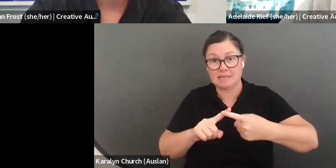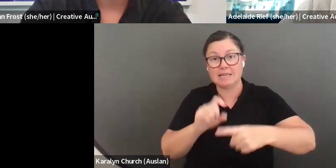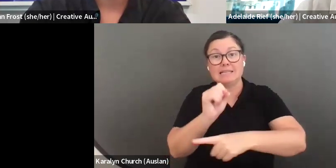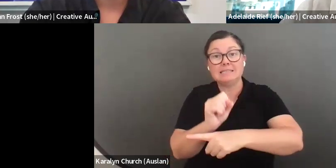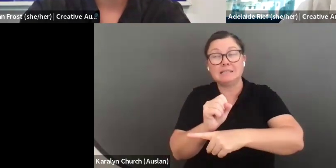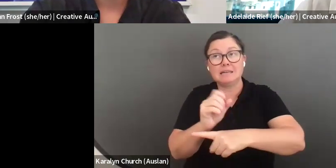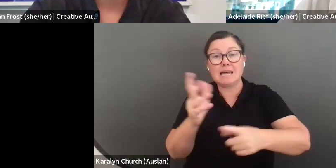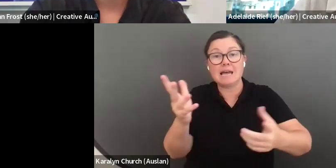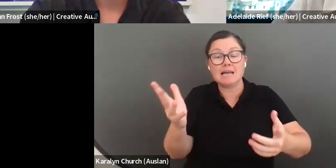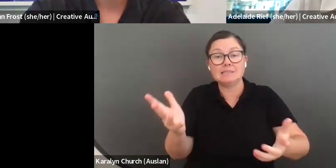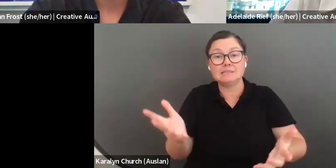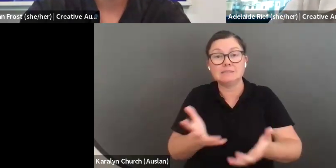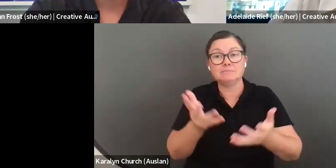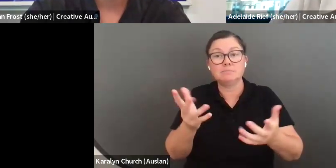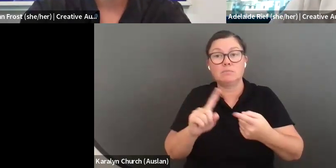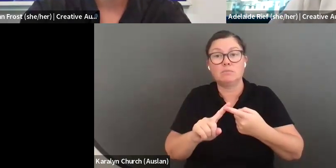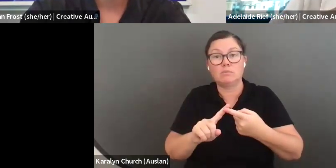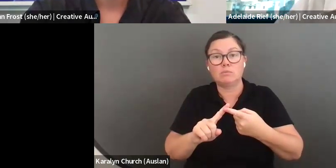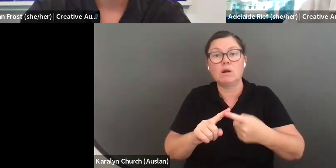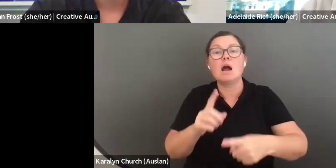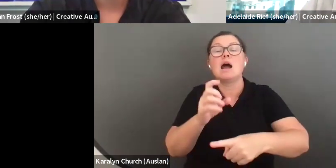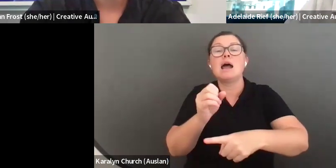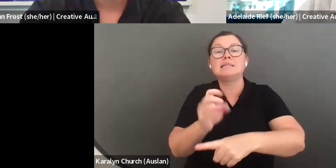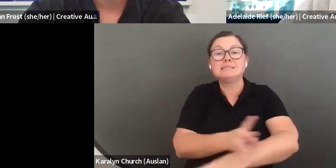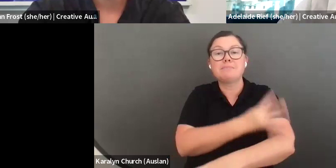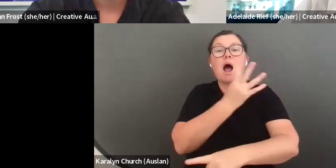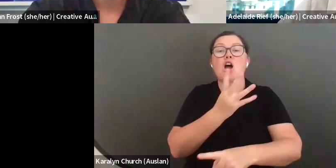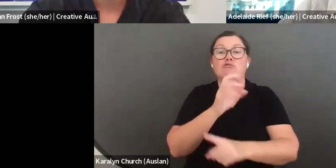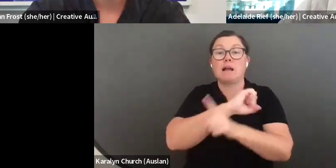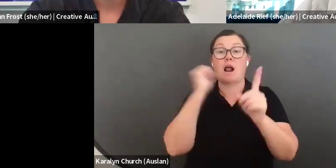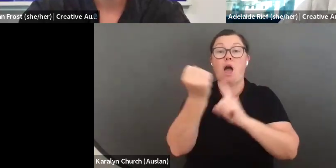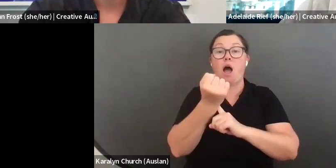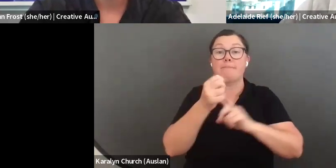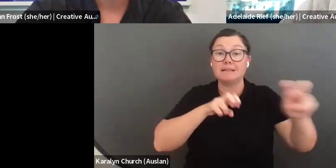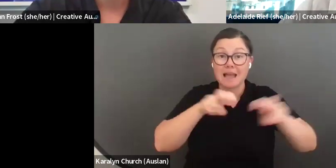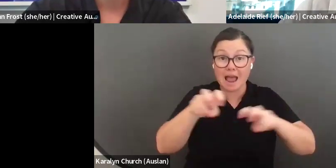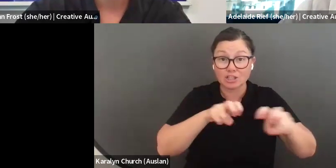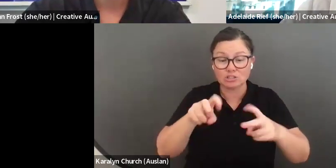, no, inspiring climate action. Transforming how